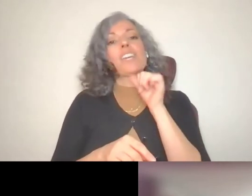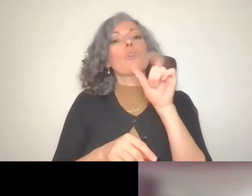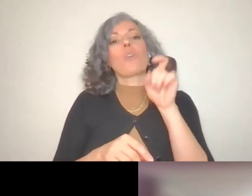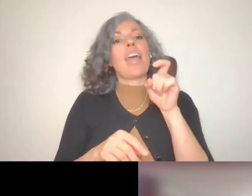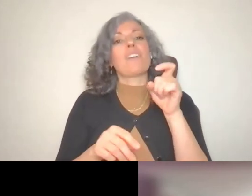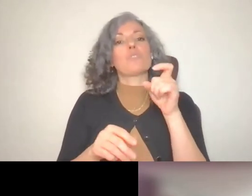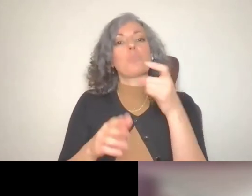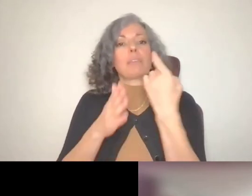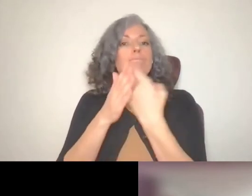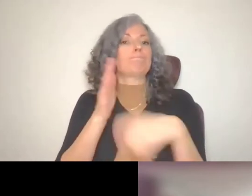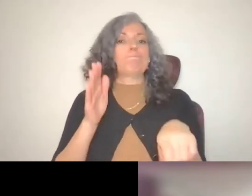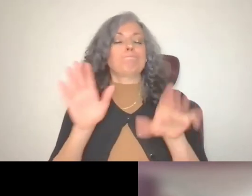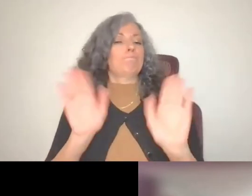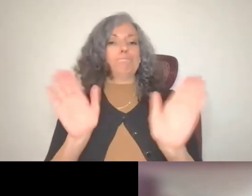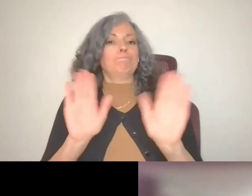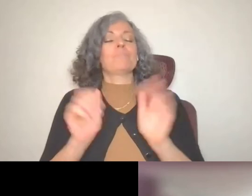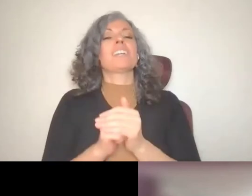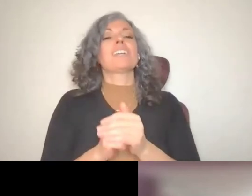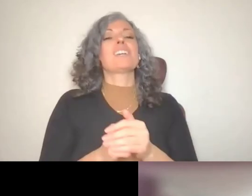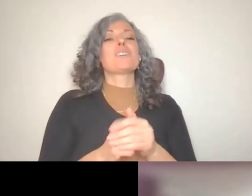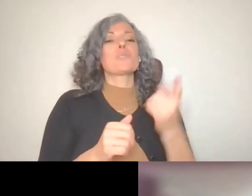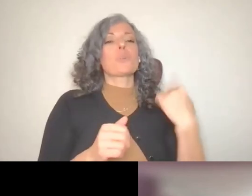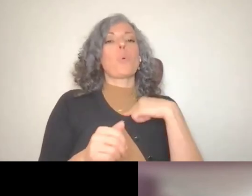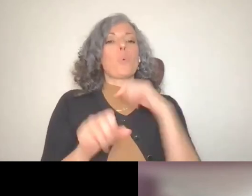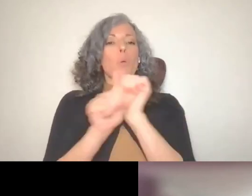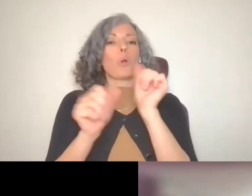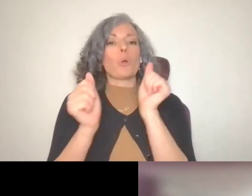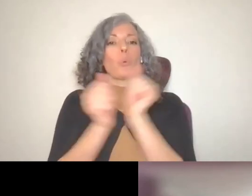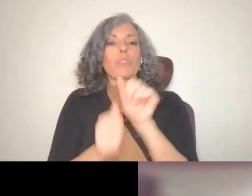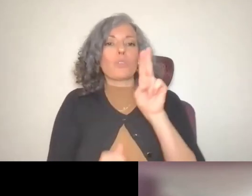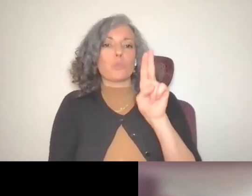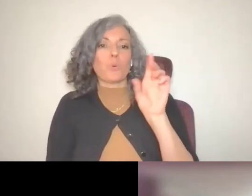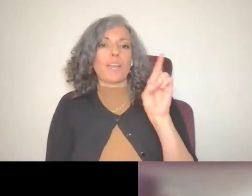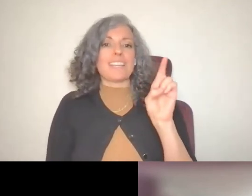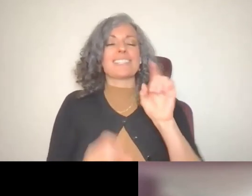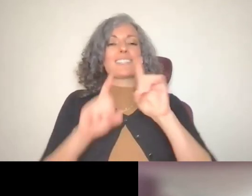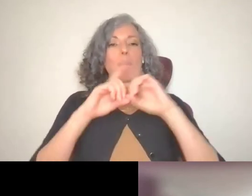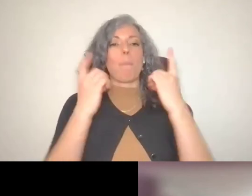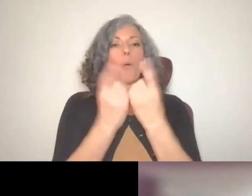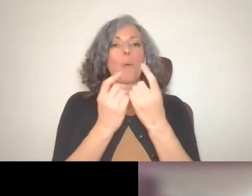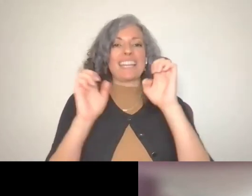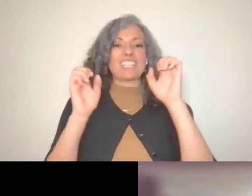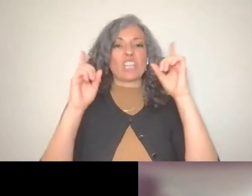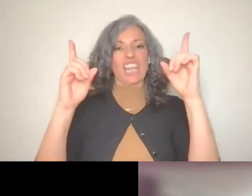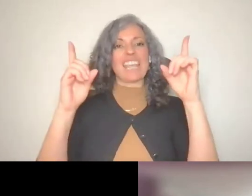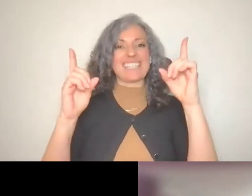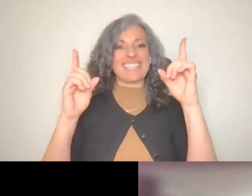So we work with US Department of Education, to get that clarified. And now there's a very short little and